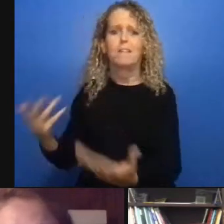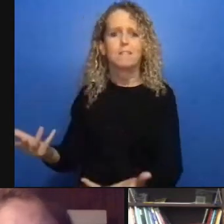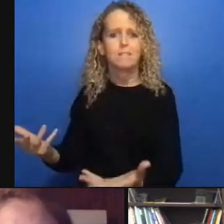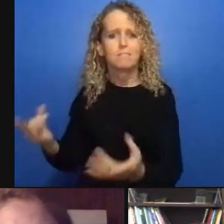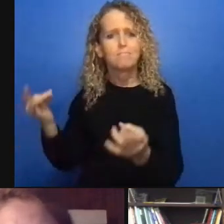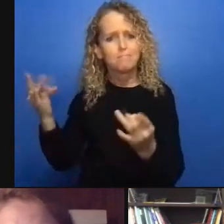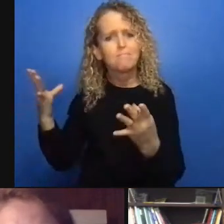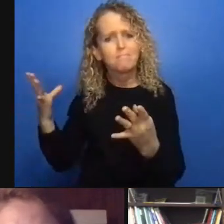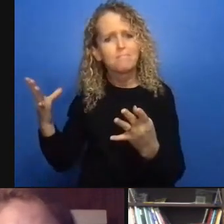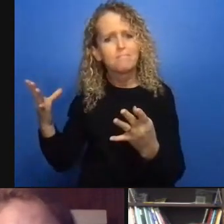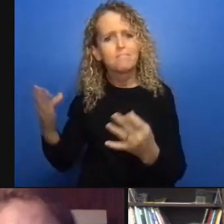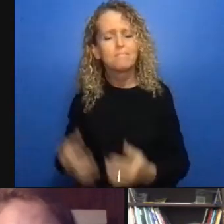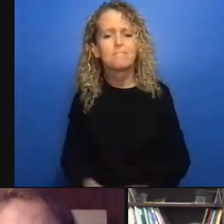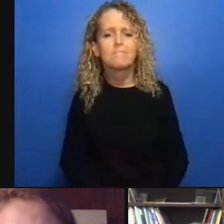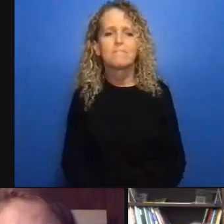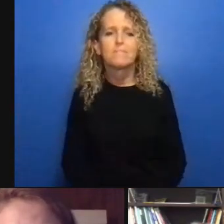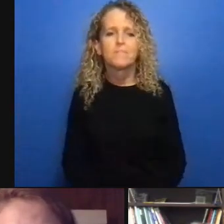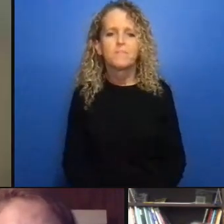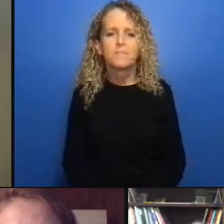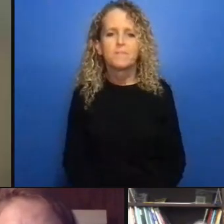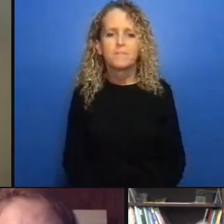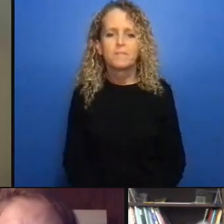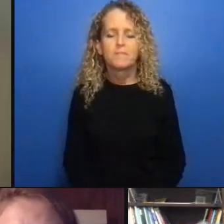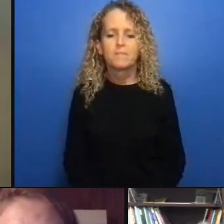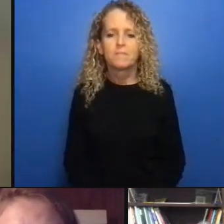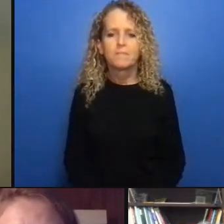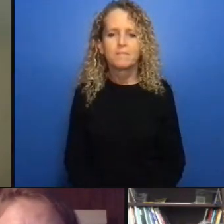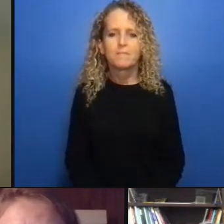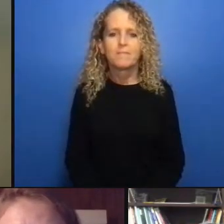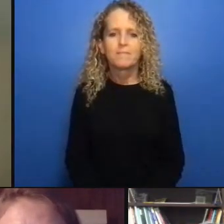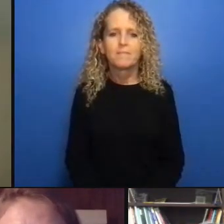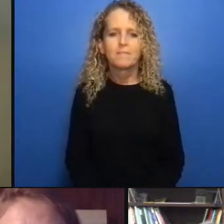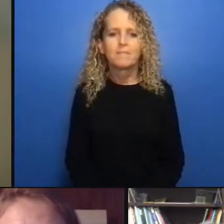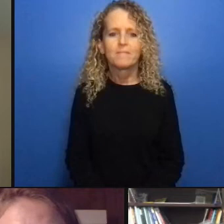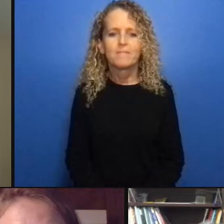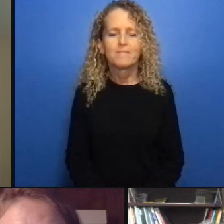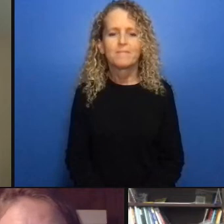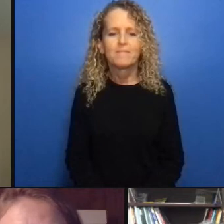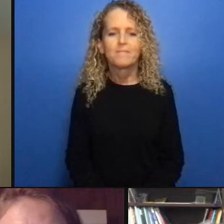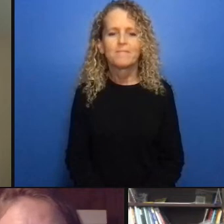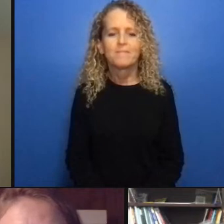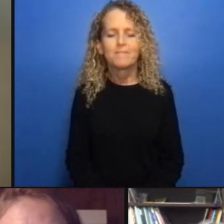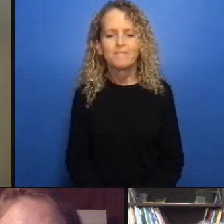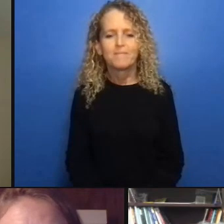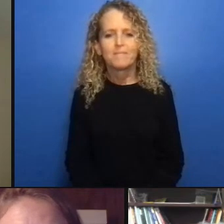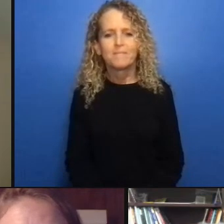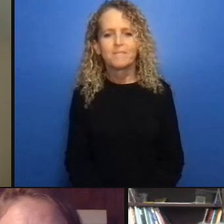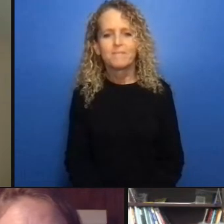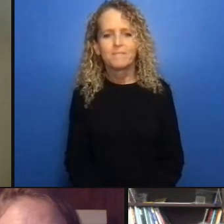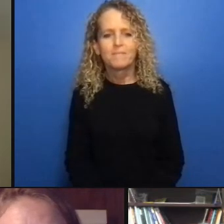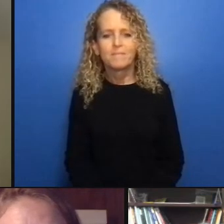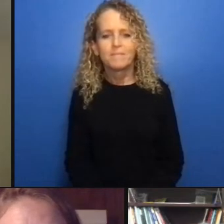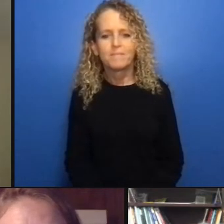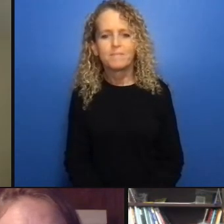I think this is one of those many examples where we have to look at who gets to count as the